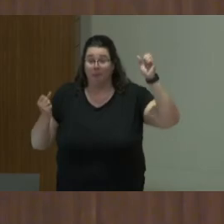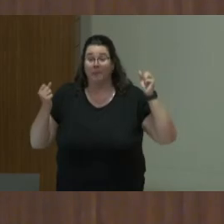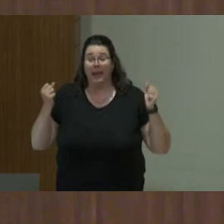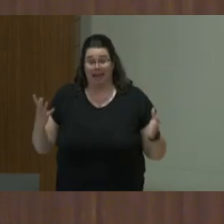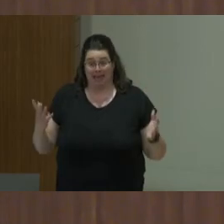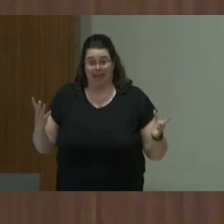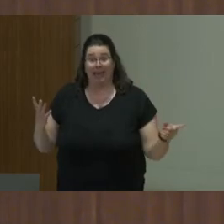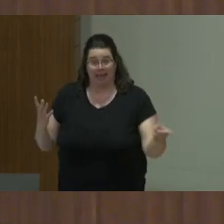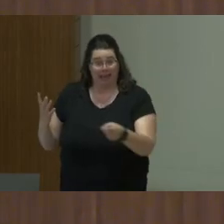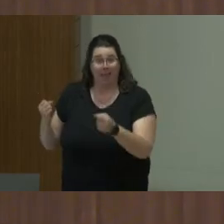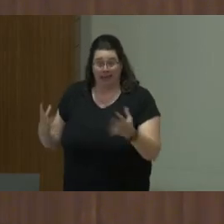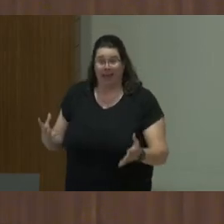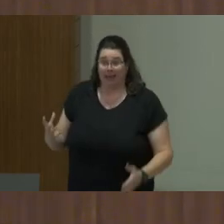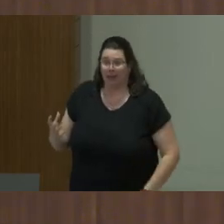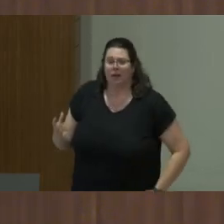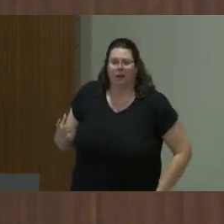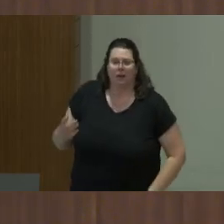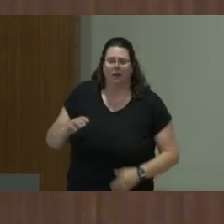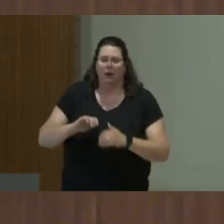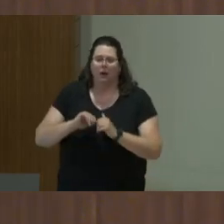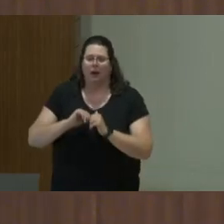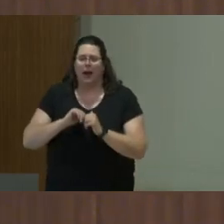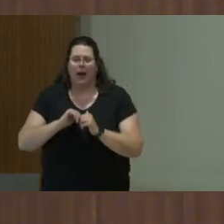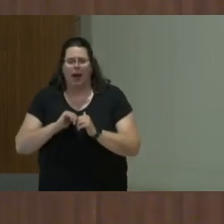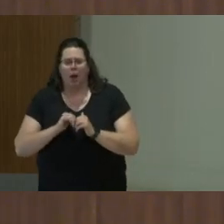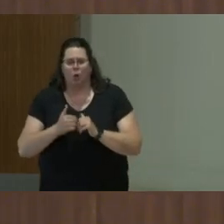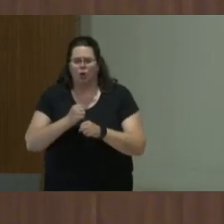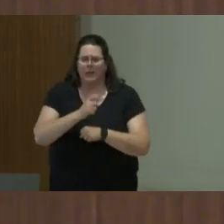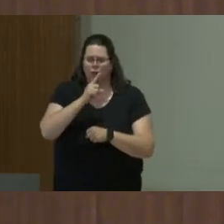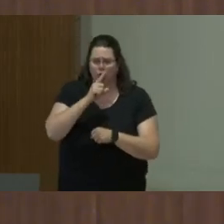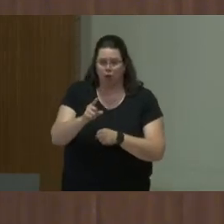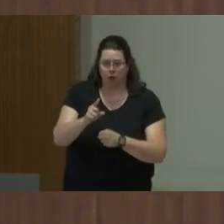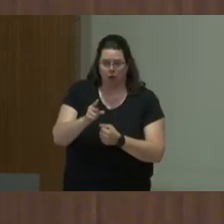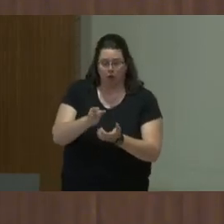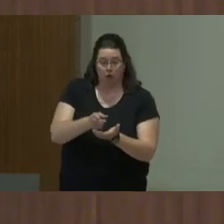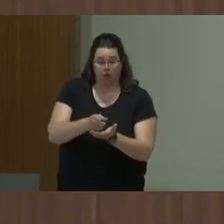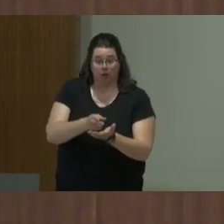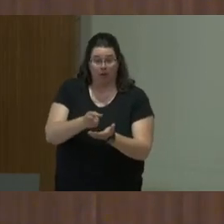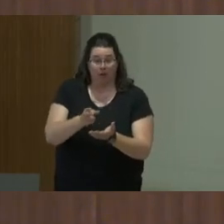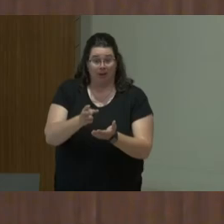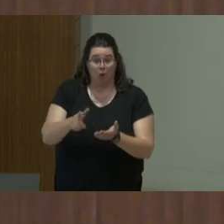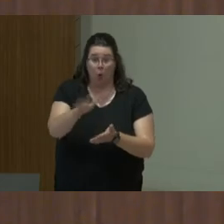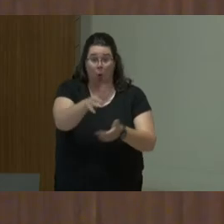And how do you ensure that the plain truth is spoken to you as a leader within your organization?